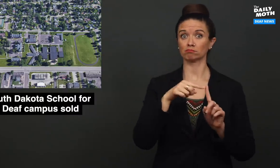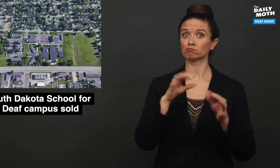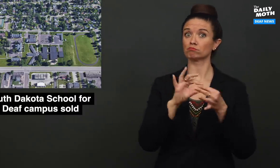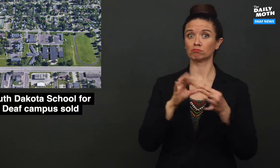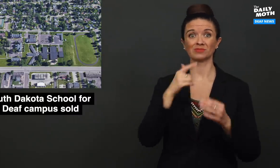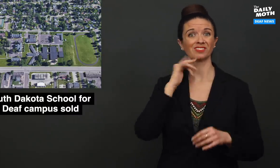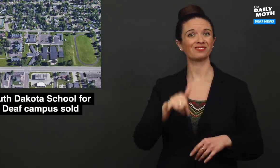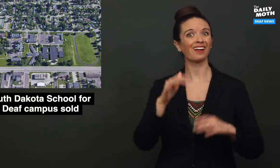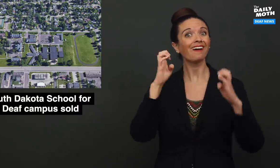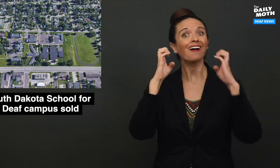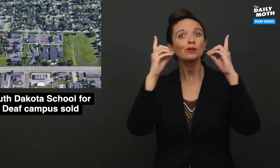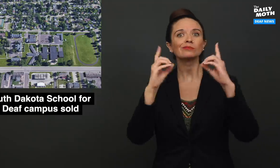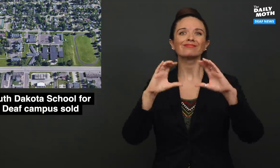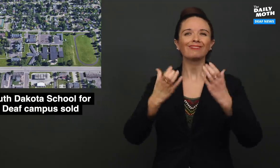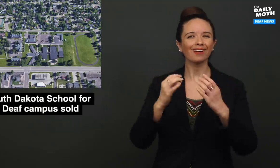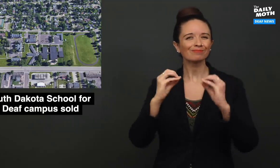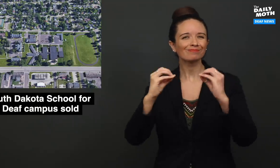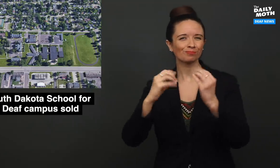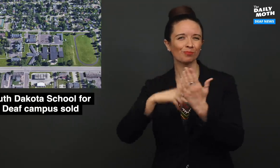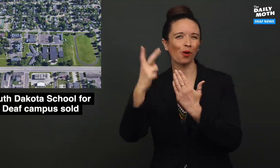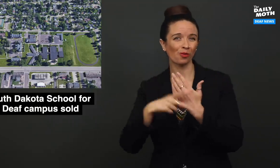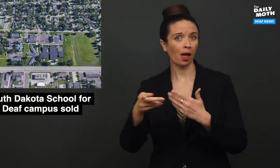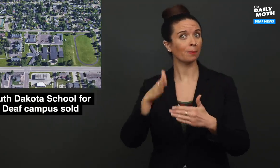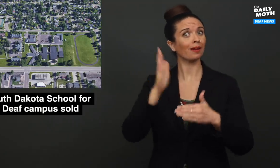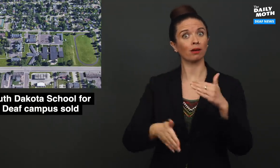explained that the educational class teaching ended